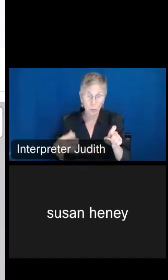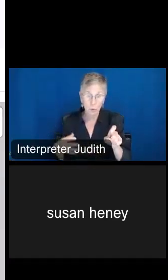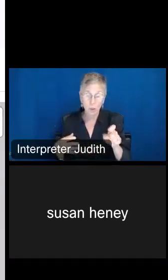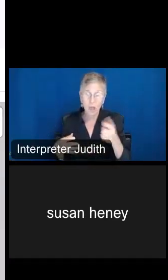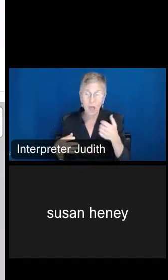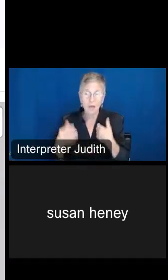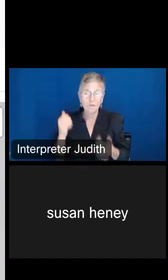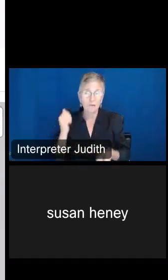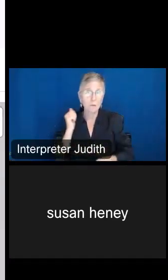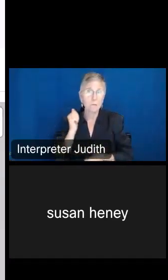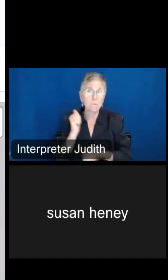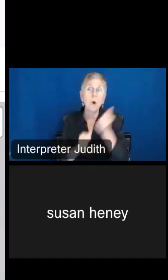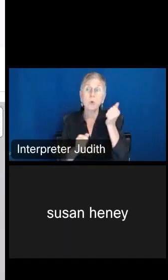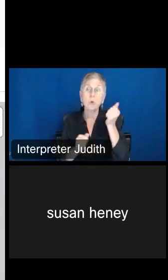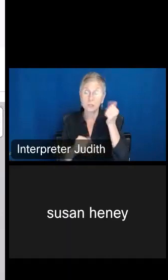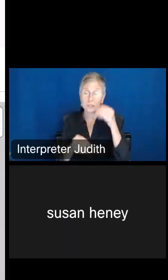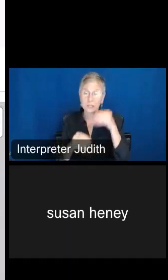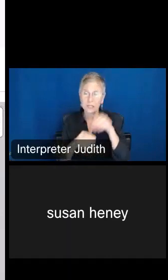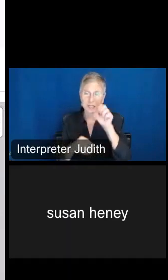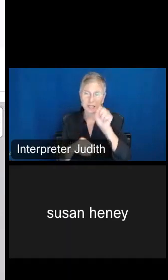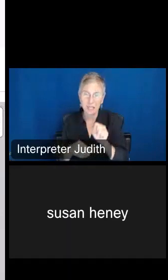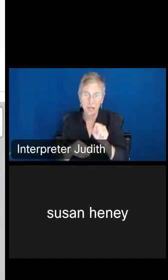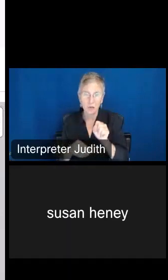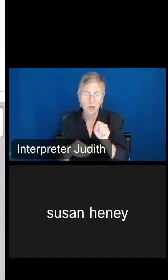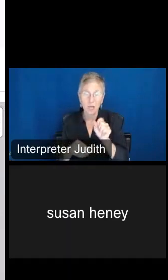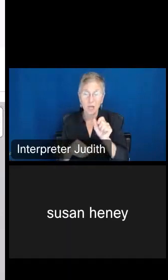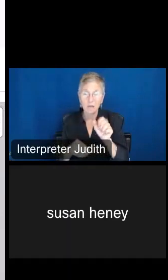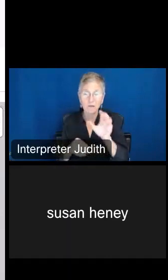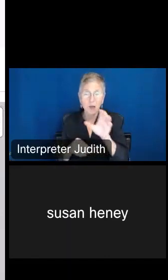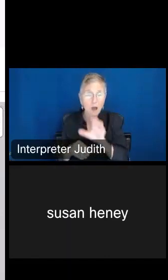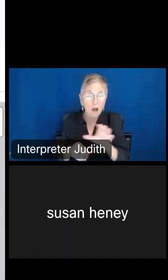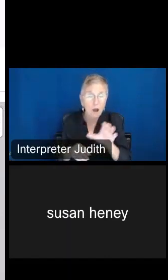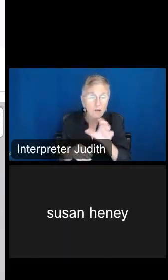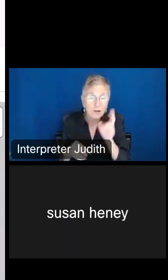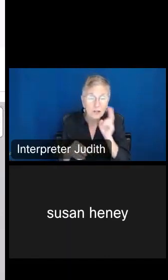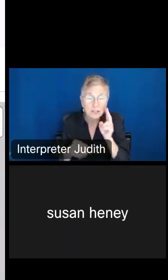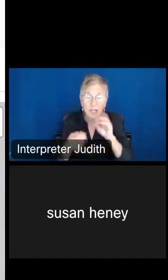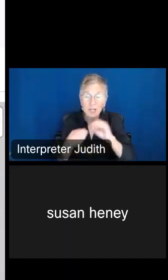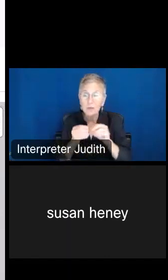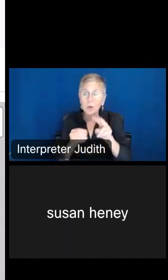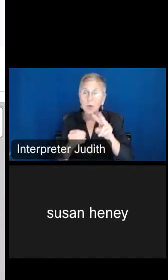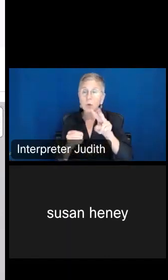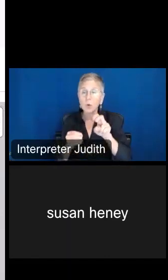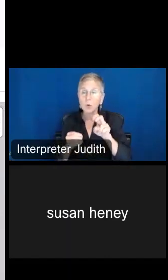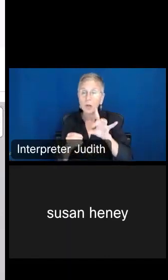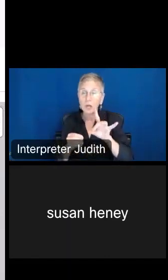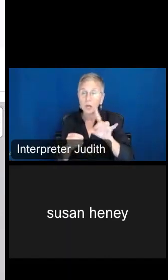number in the South, and if I hover over, you can see the number 281,000 followed by